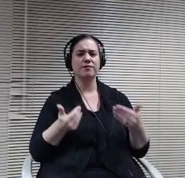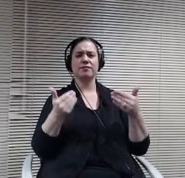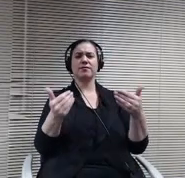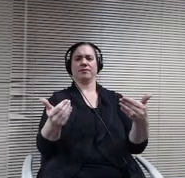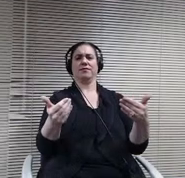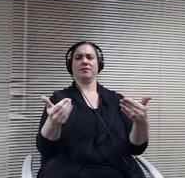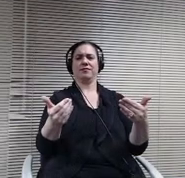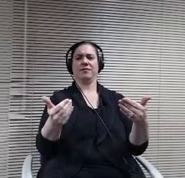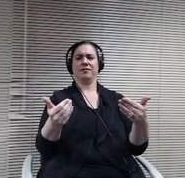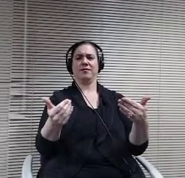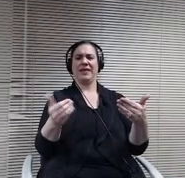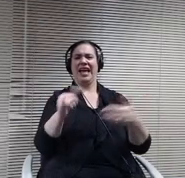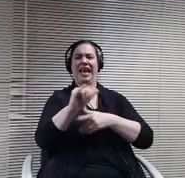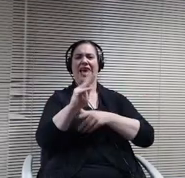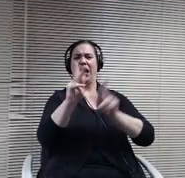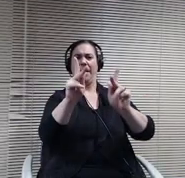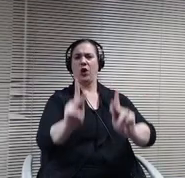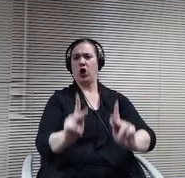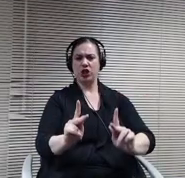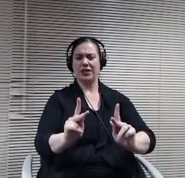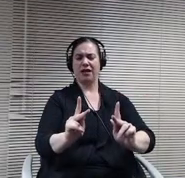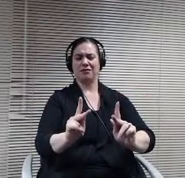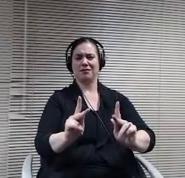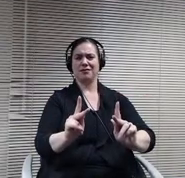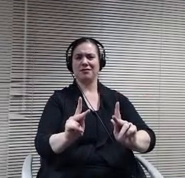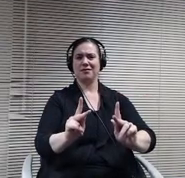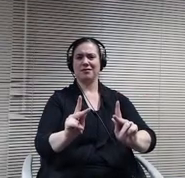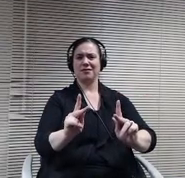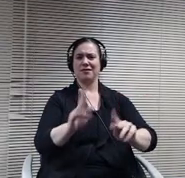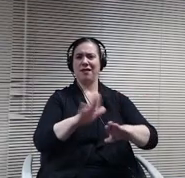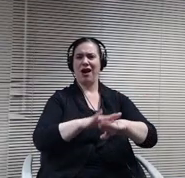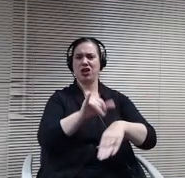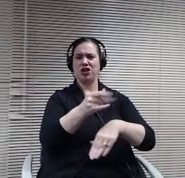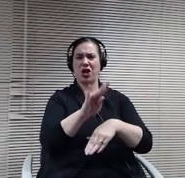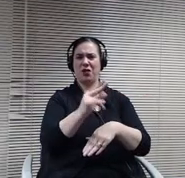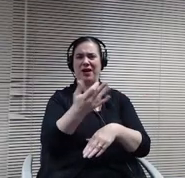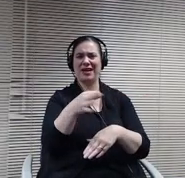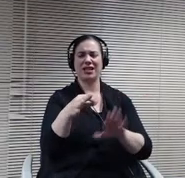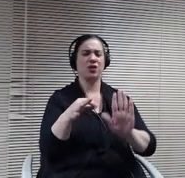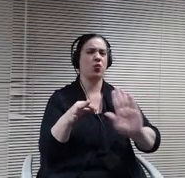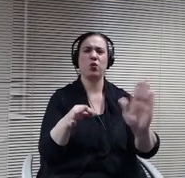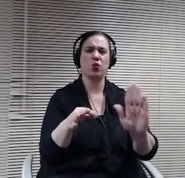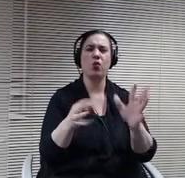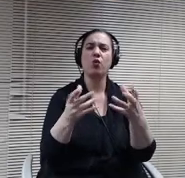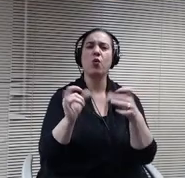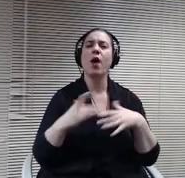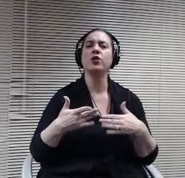into that, so we're taking some time for the two weeks after the break and then.